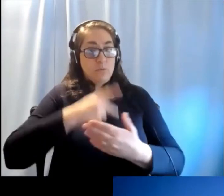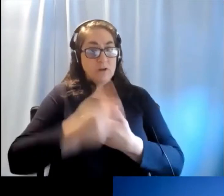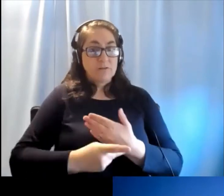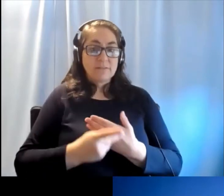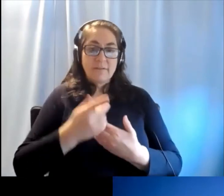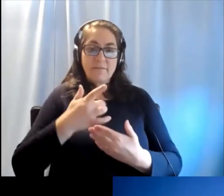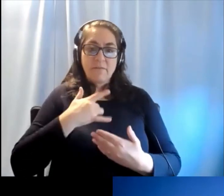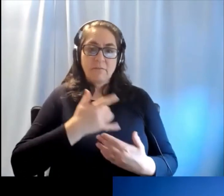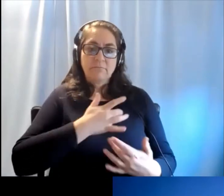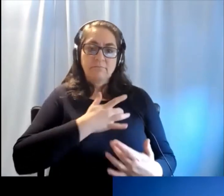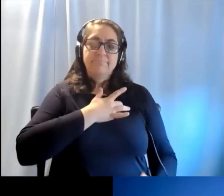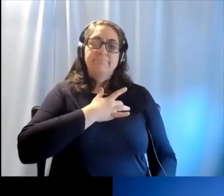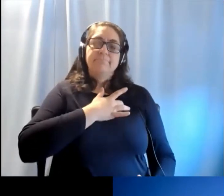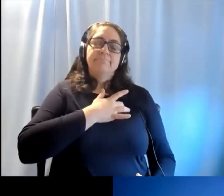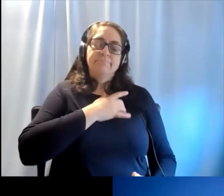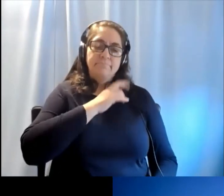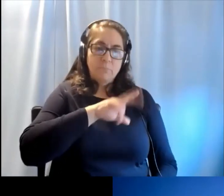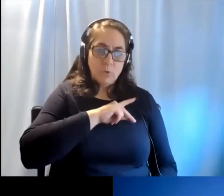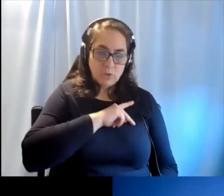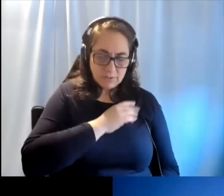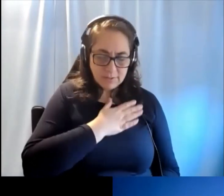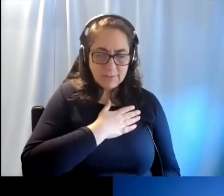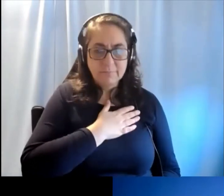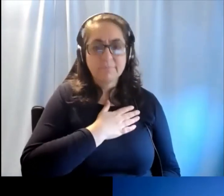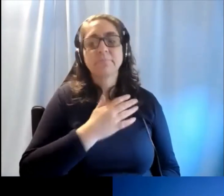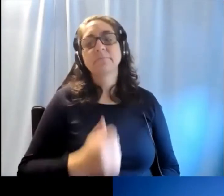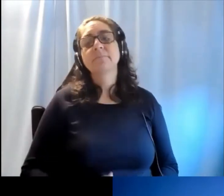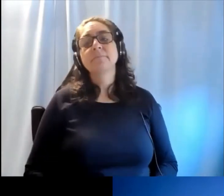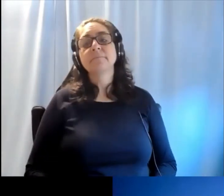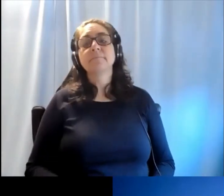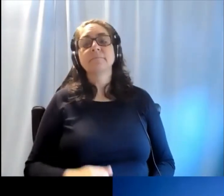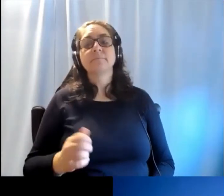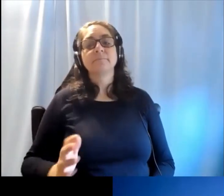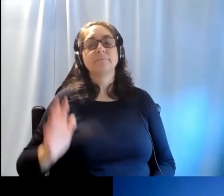It's a project very close to my heart personally.